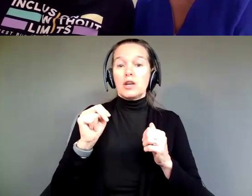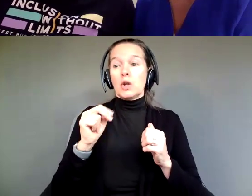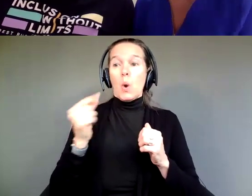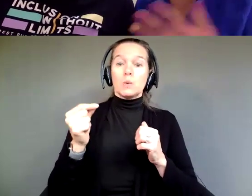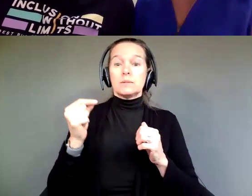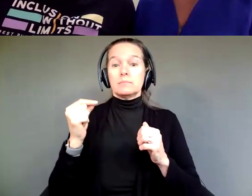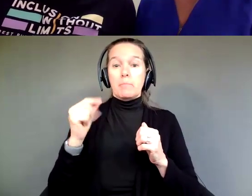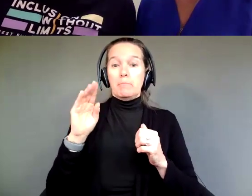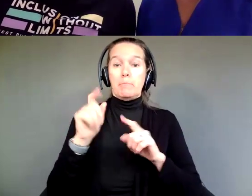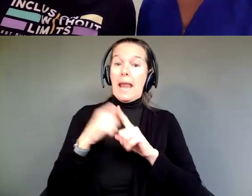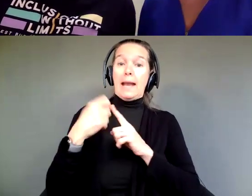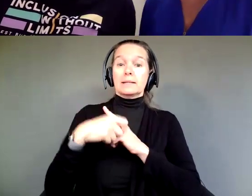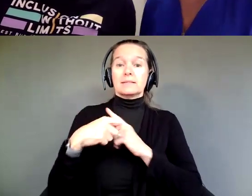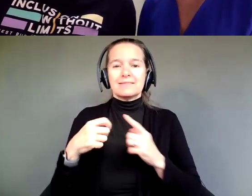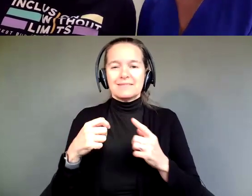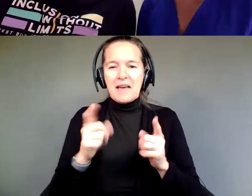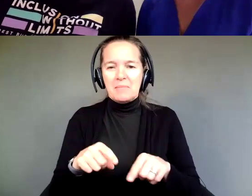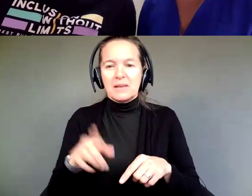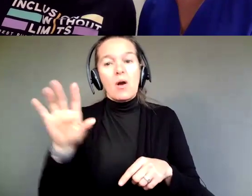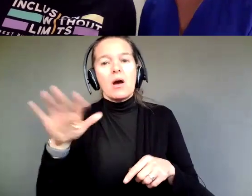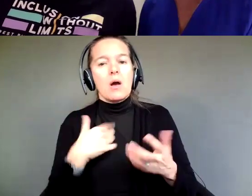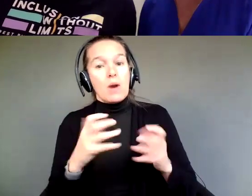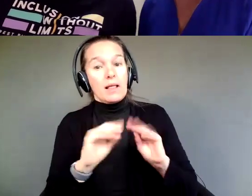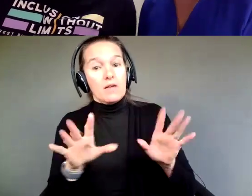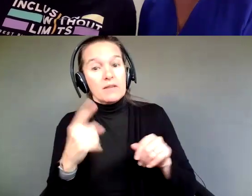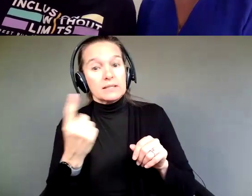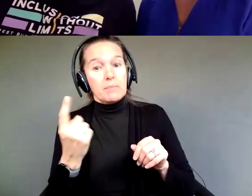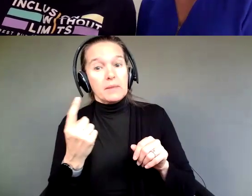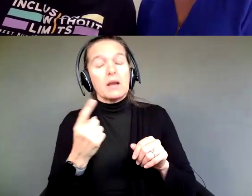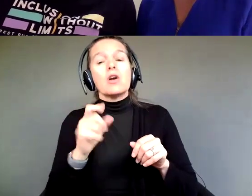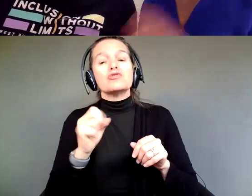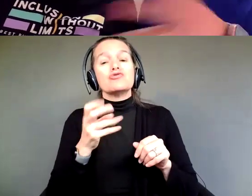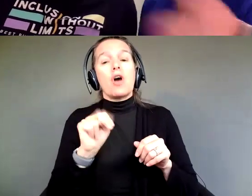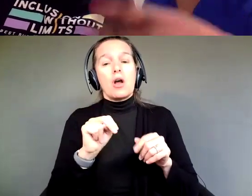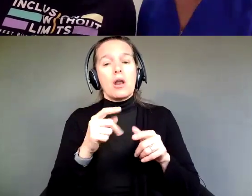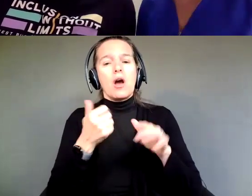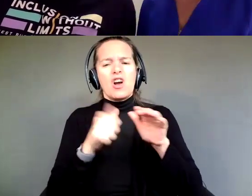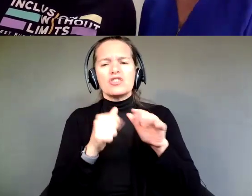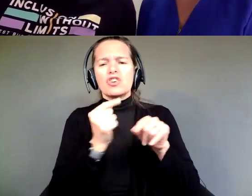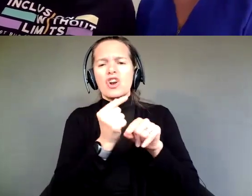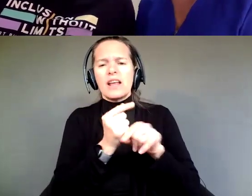Yeah. Actually, I wanted to clarify that Shawn is under Guardian Advocacy. I think my attorney's on the call as well.